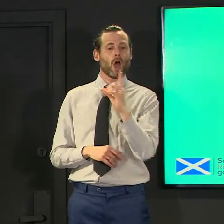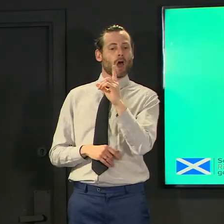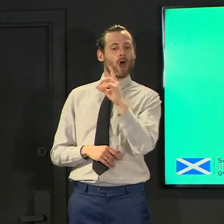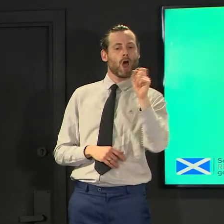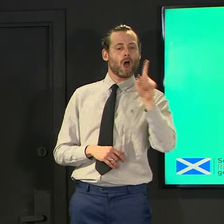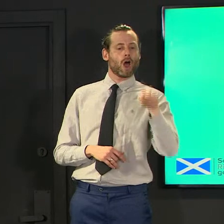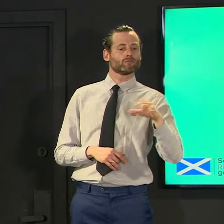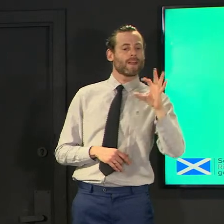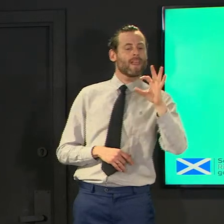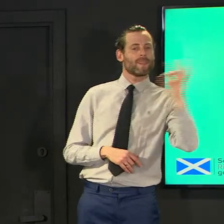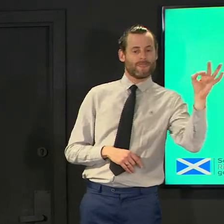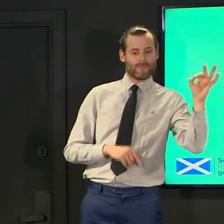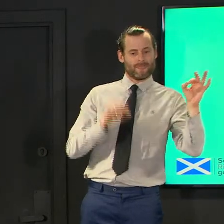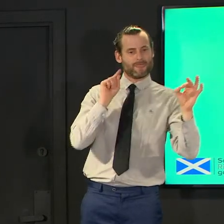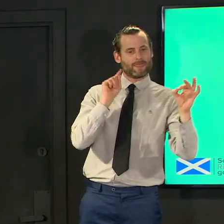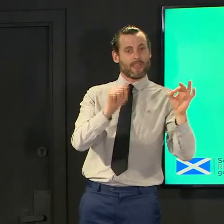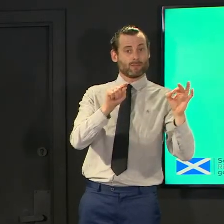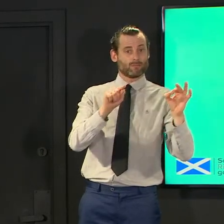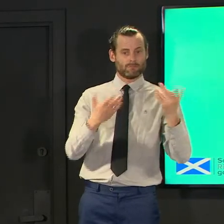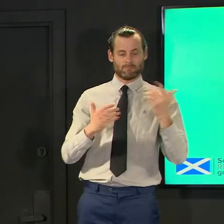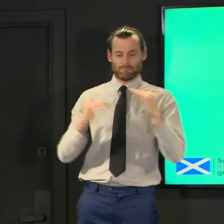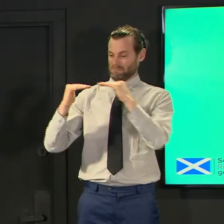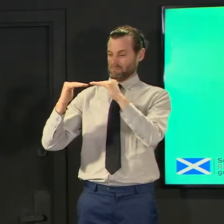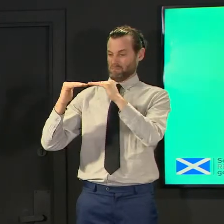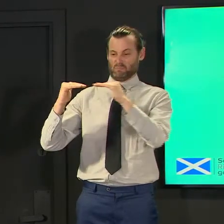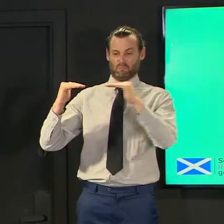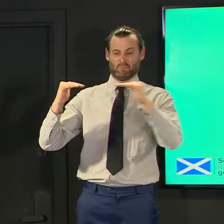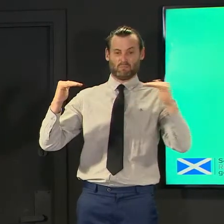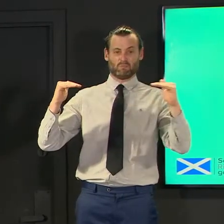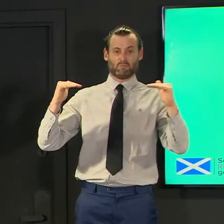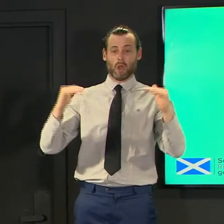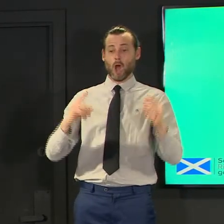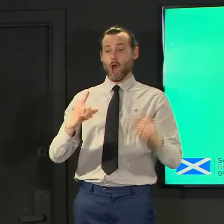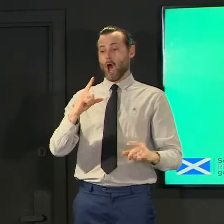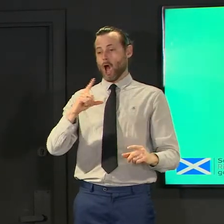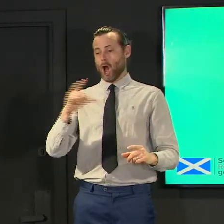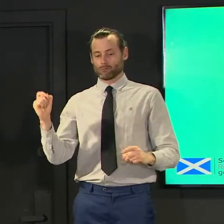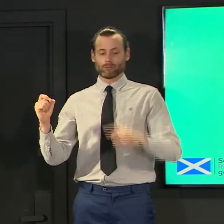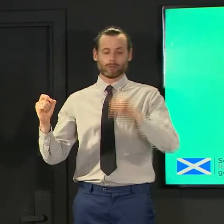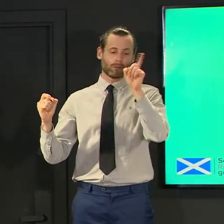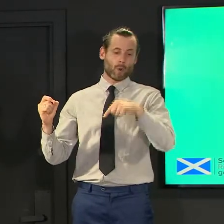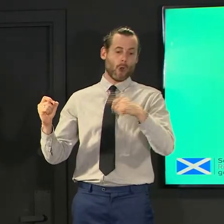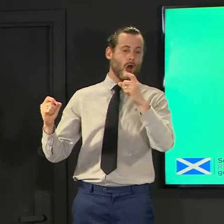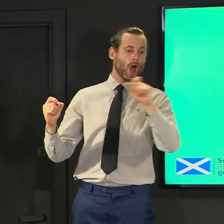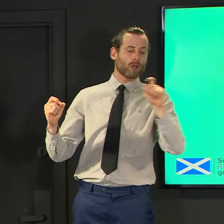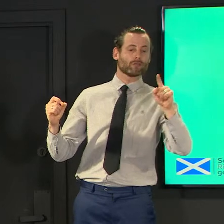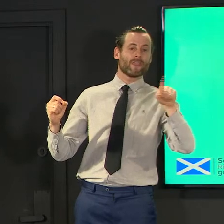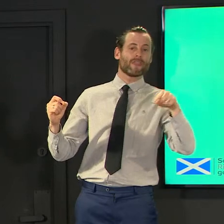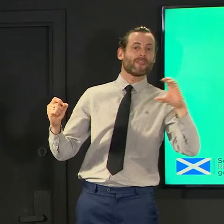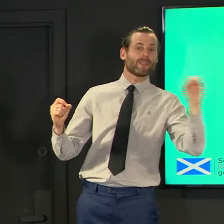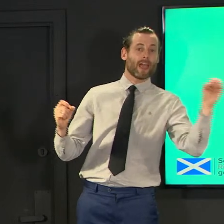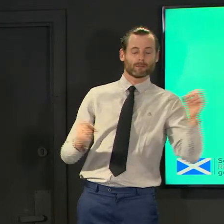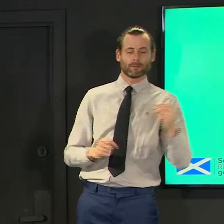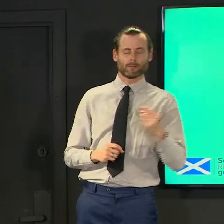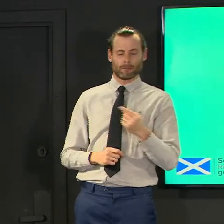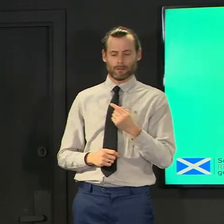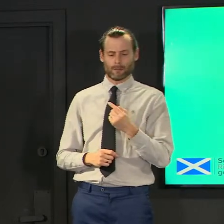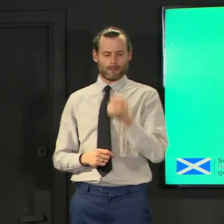at covid committee is stuck it's stuck at 100. it was 104 most of this week it's 102 today today might